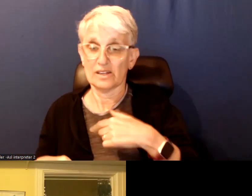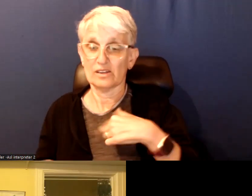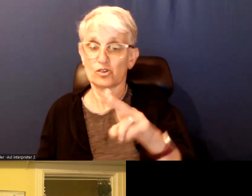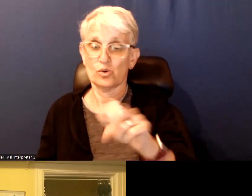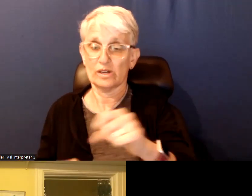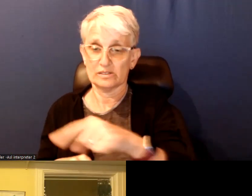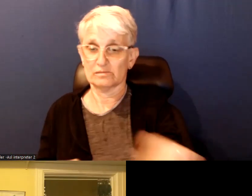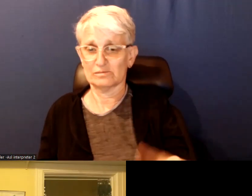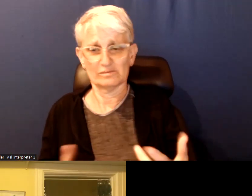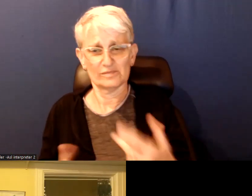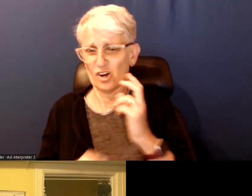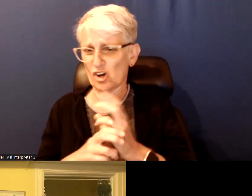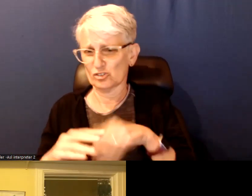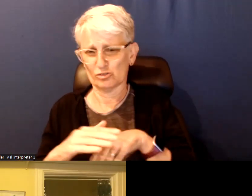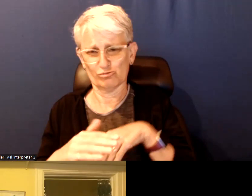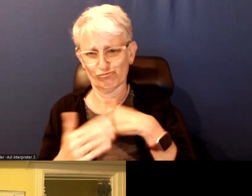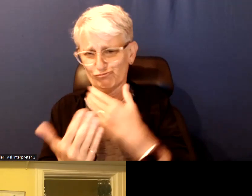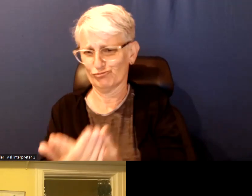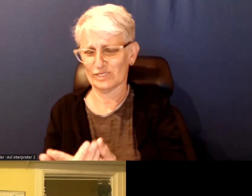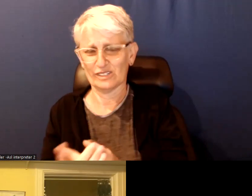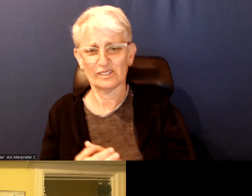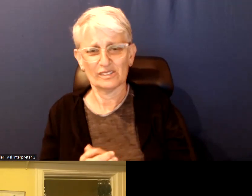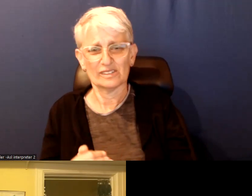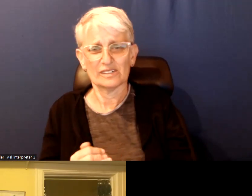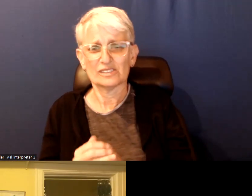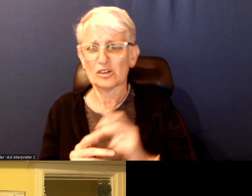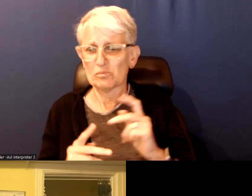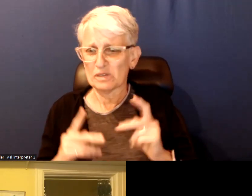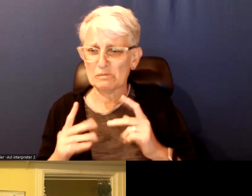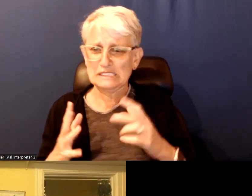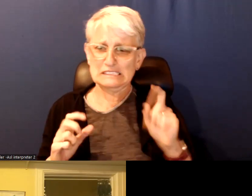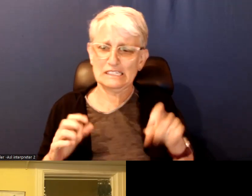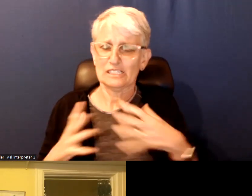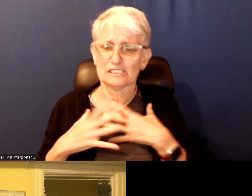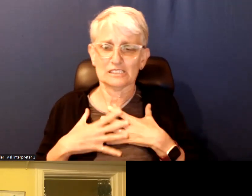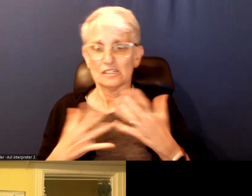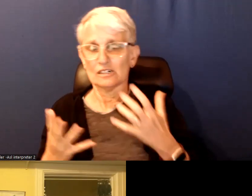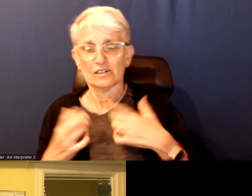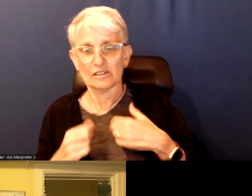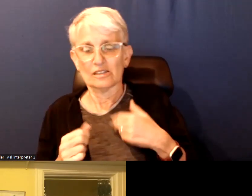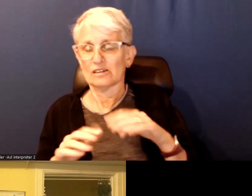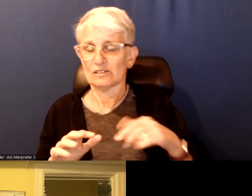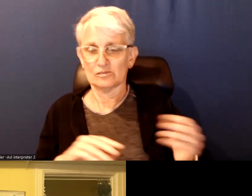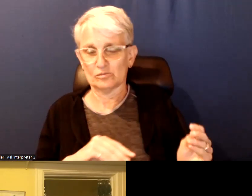Very, very difficult to get to. Desperate people do desperate things and they are landing on our street here in Toronto.